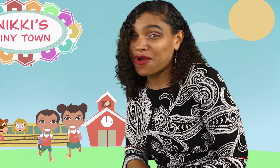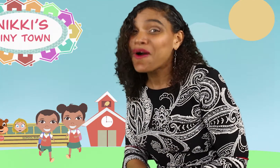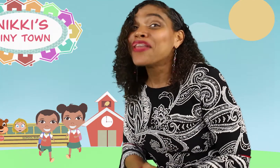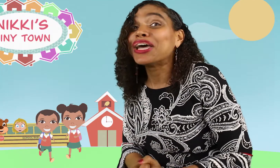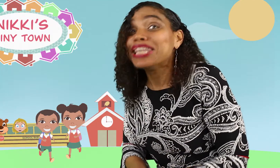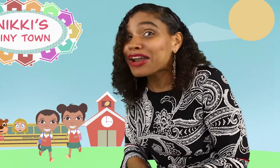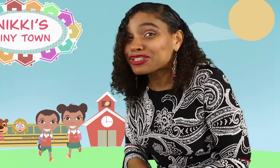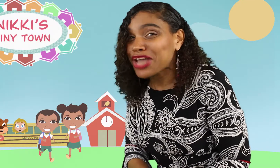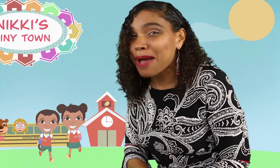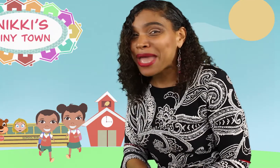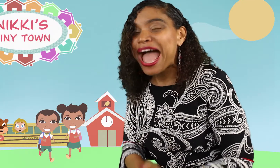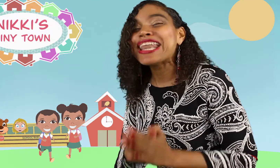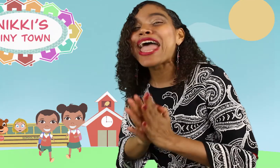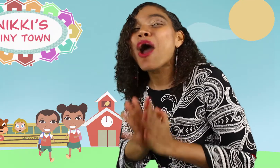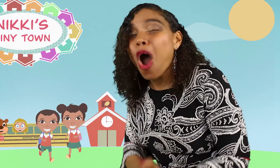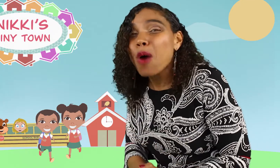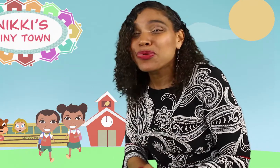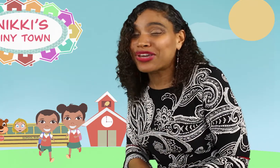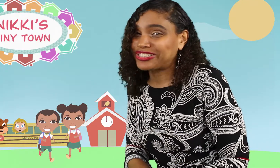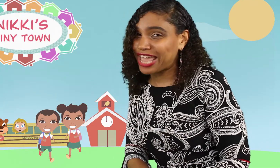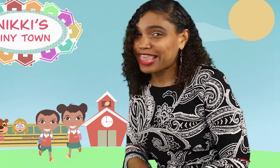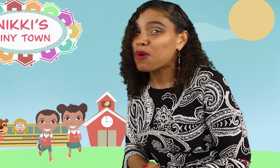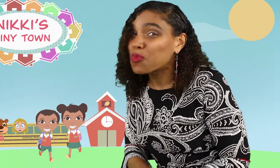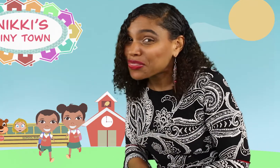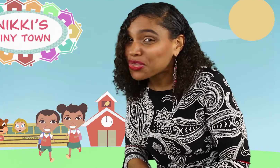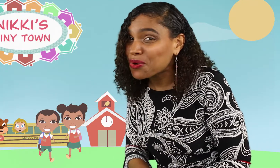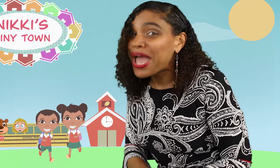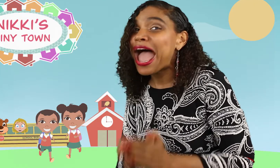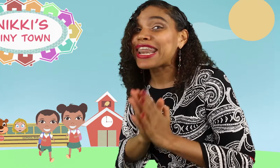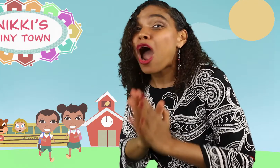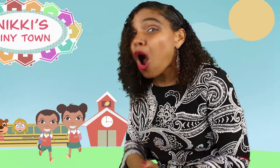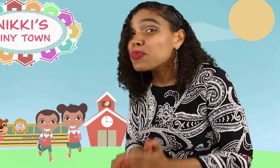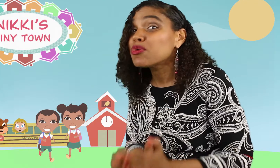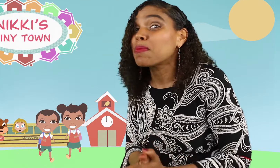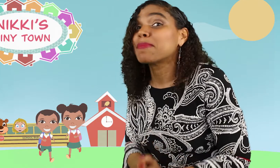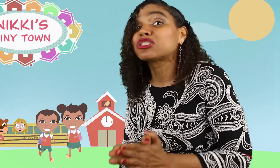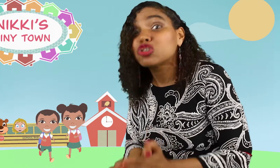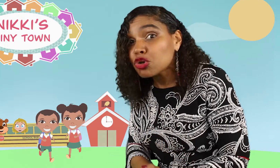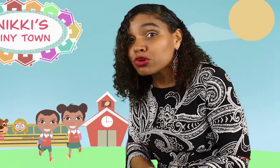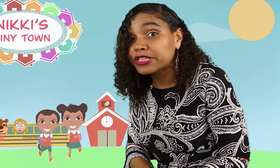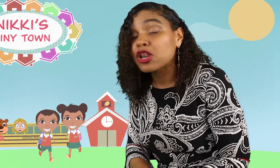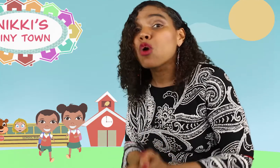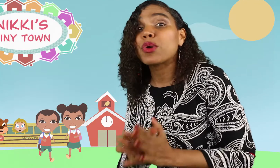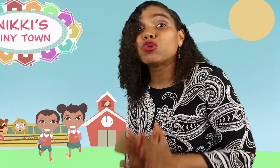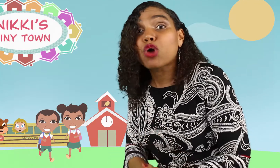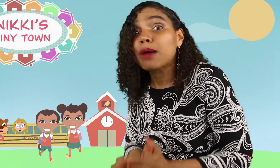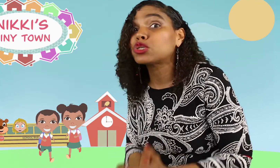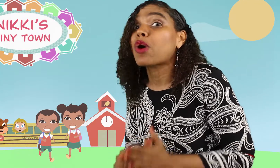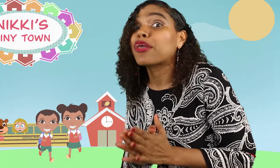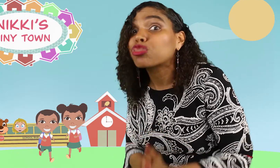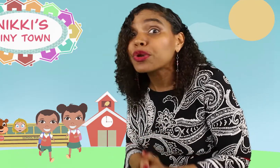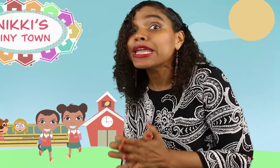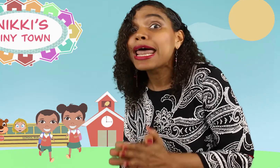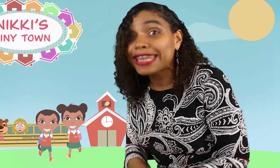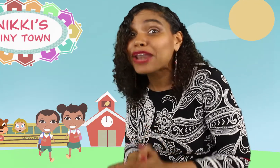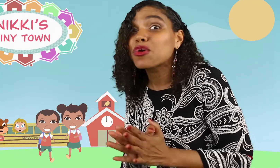The Letter Chop I hope you can take that with you. I hope you remember to use it when you come to a three letter word